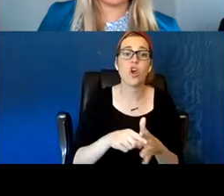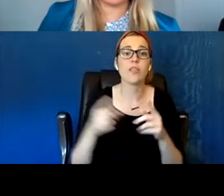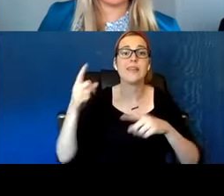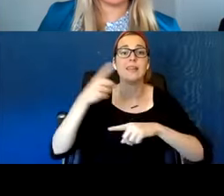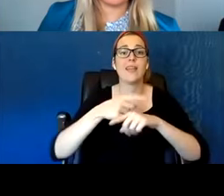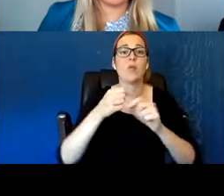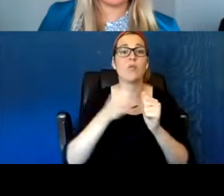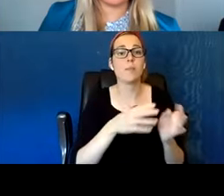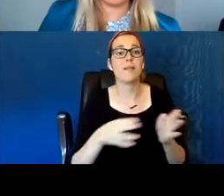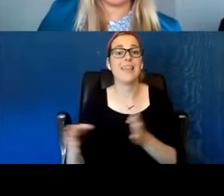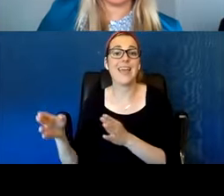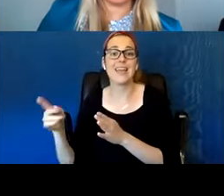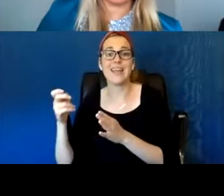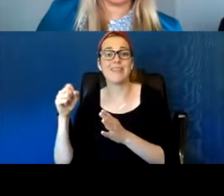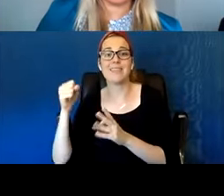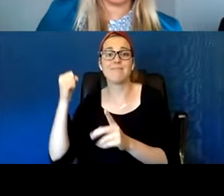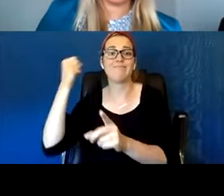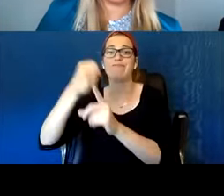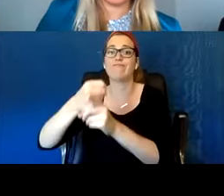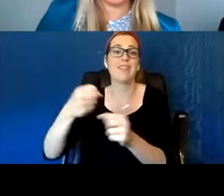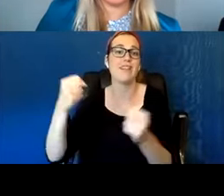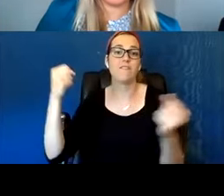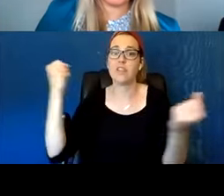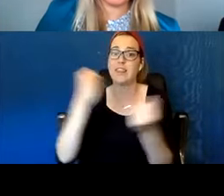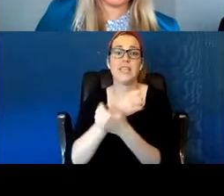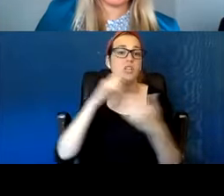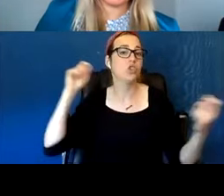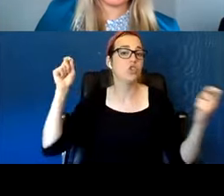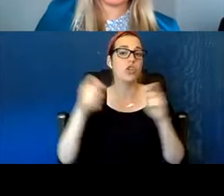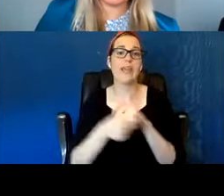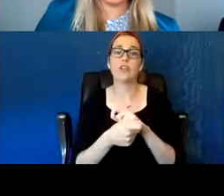And yeah, I think those are the main highlights.